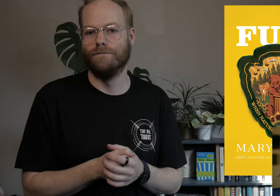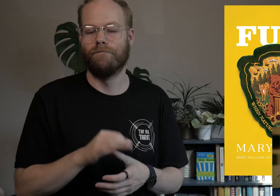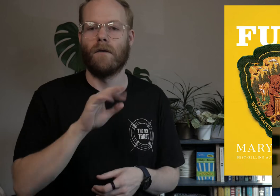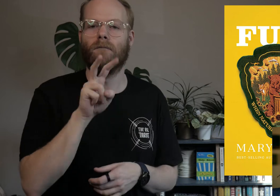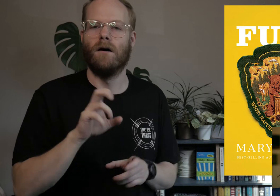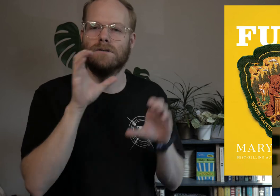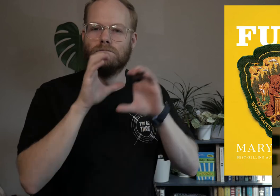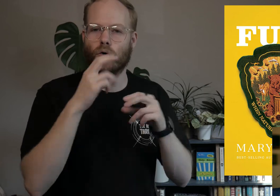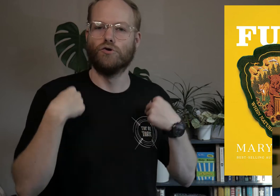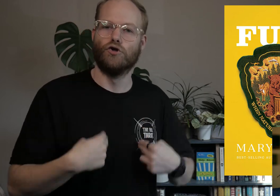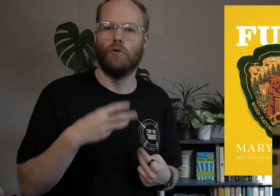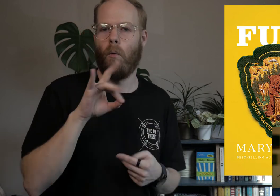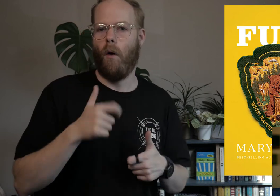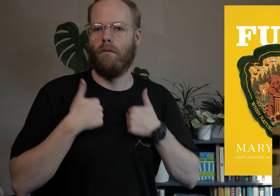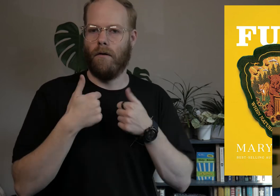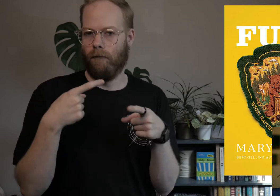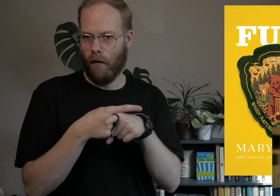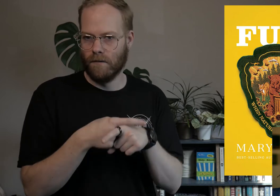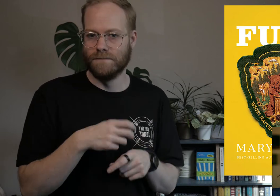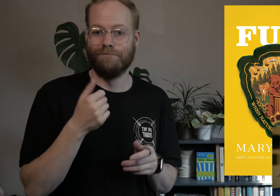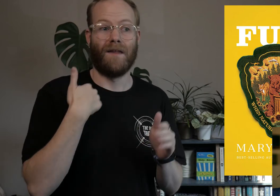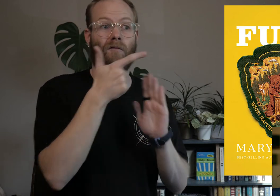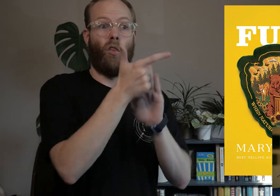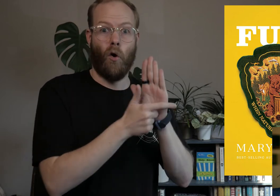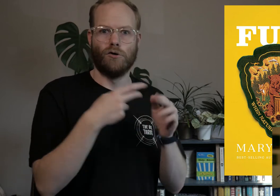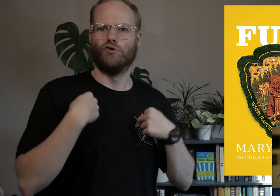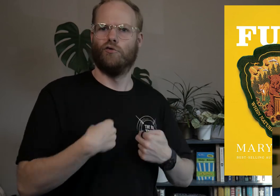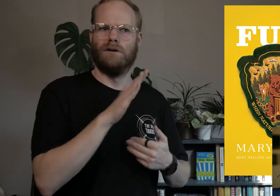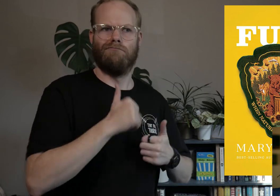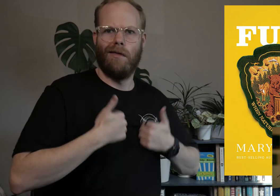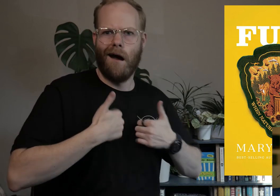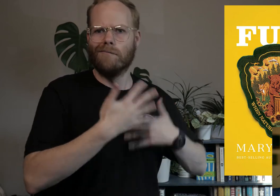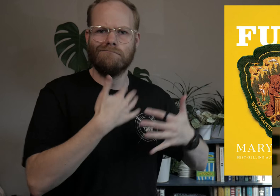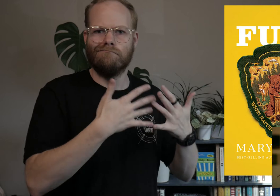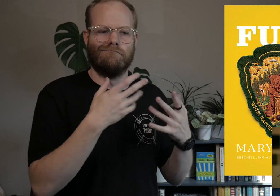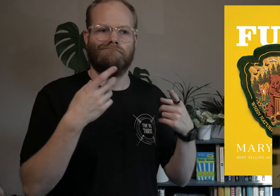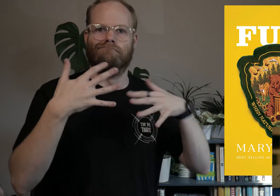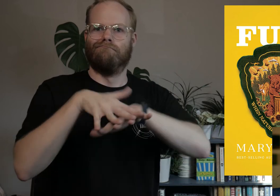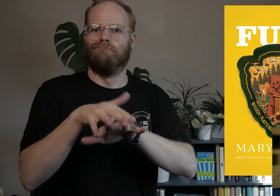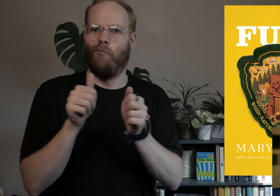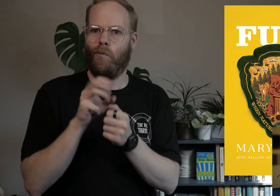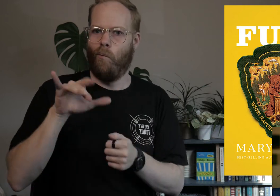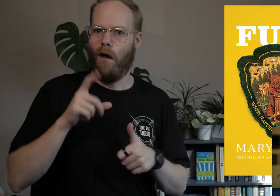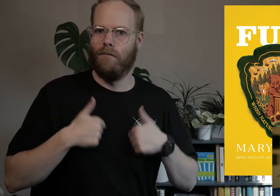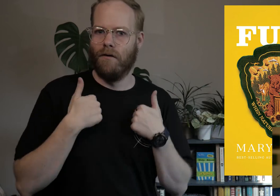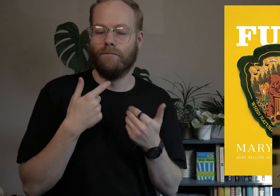Fuzz explores human-wildlife conflict, where laws and human lives intersect with wildlife,